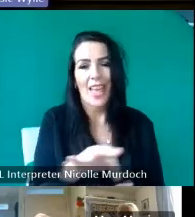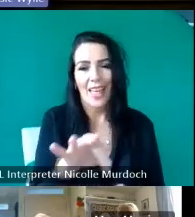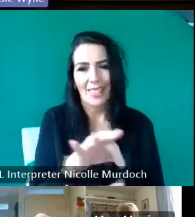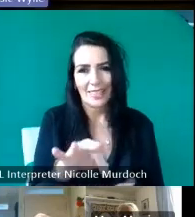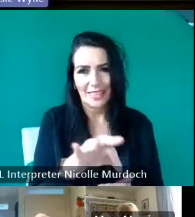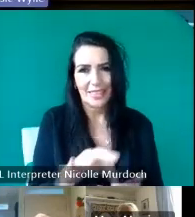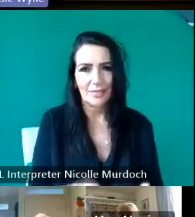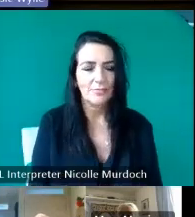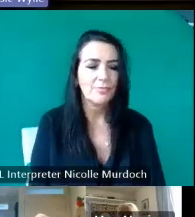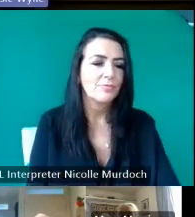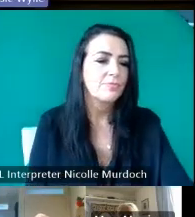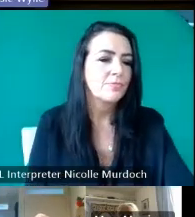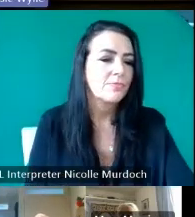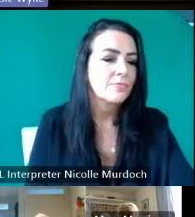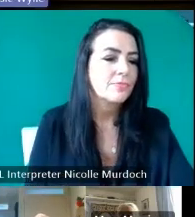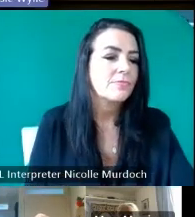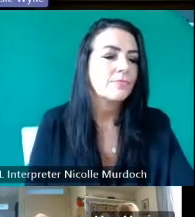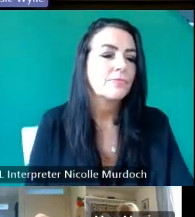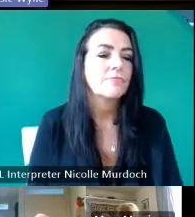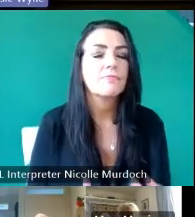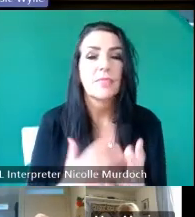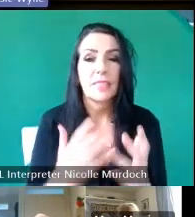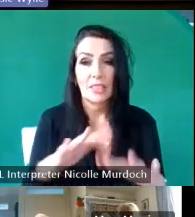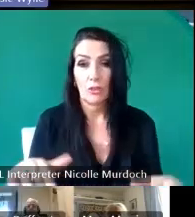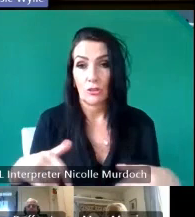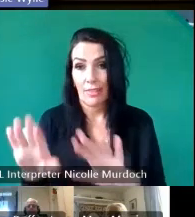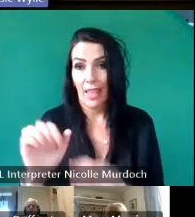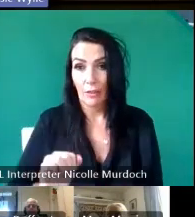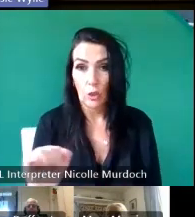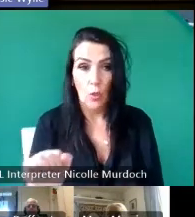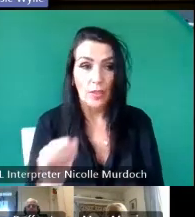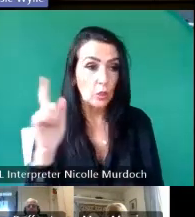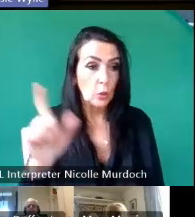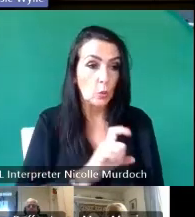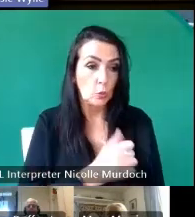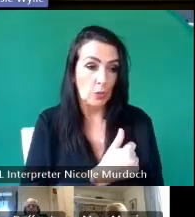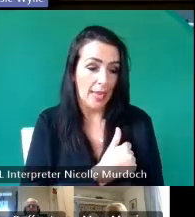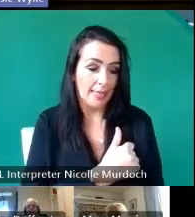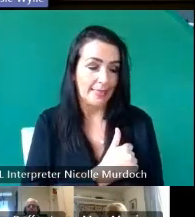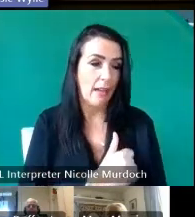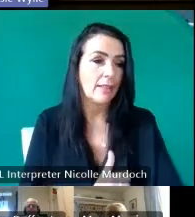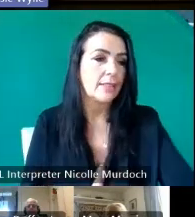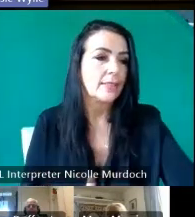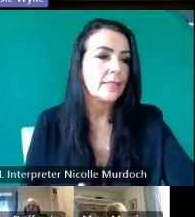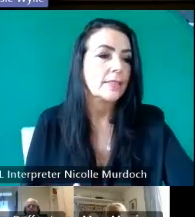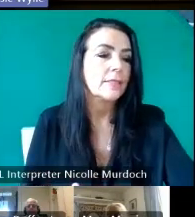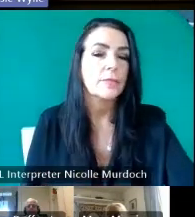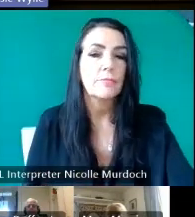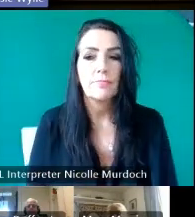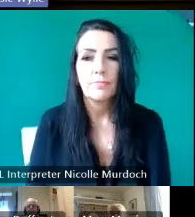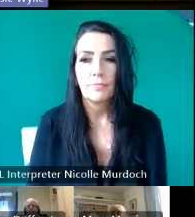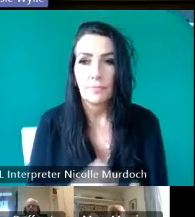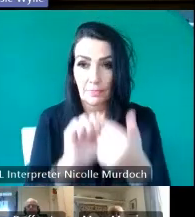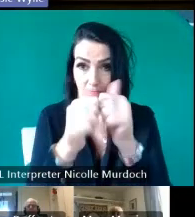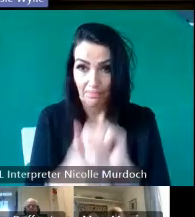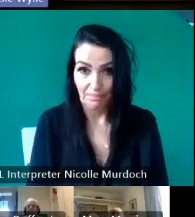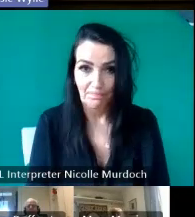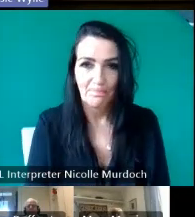for toari and his children left St for Canada in SE about life so um perhaps we have another